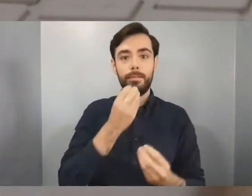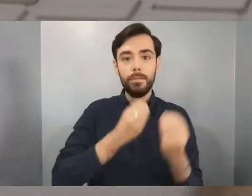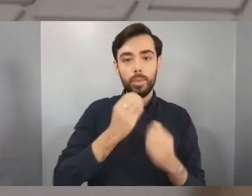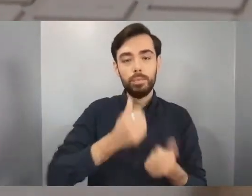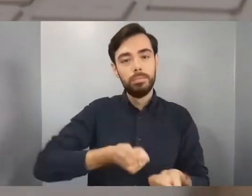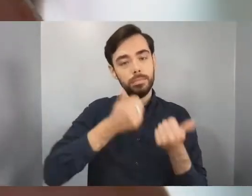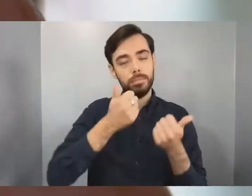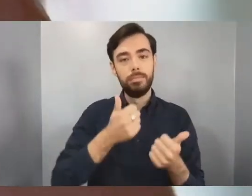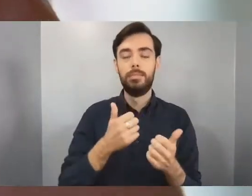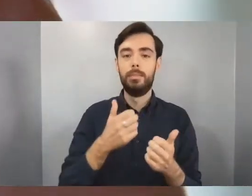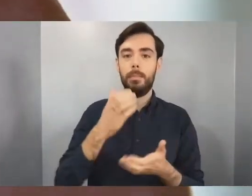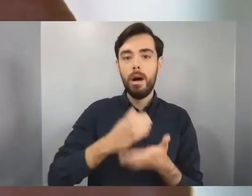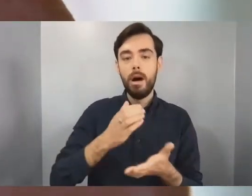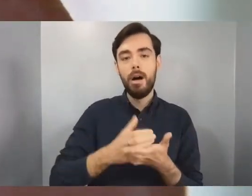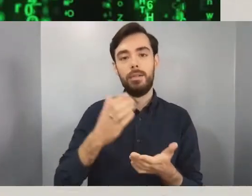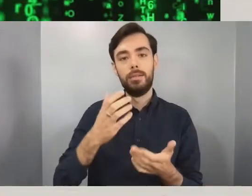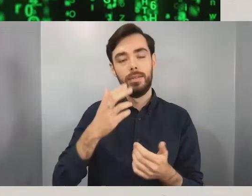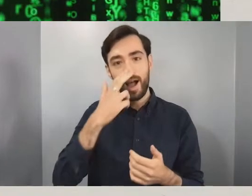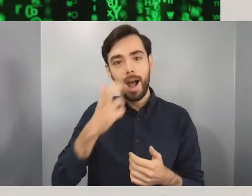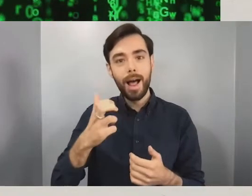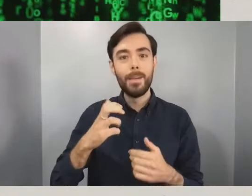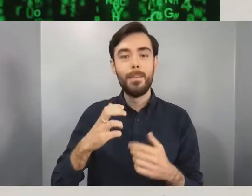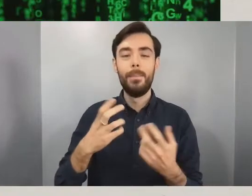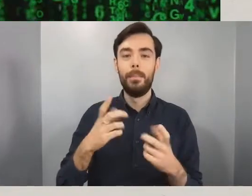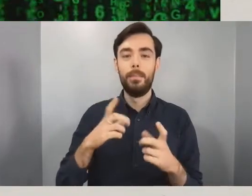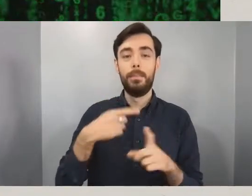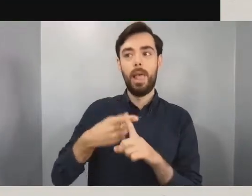time you get top quality education.